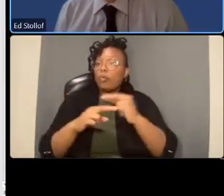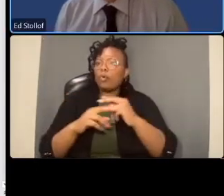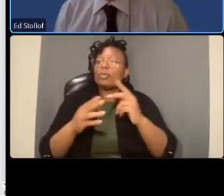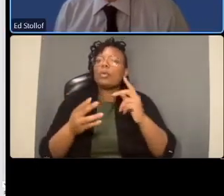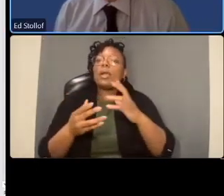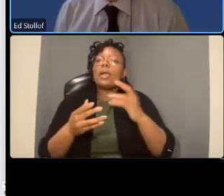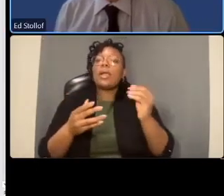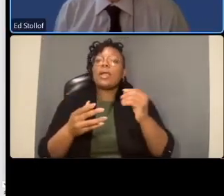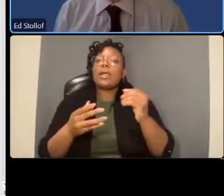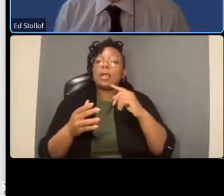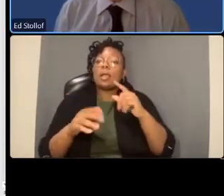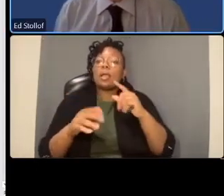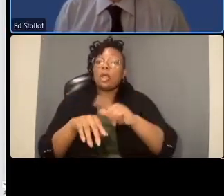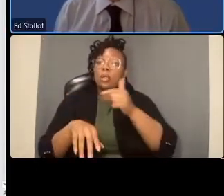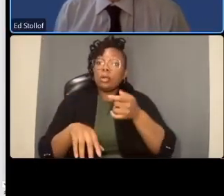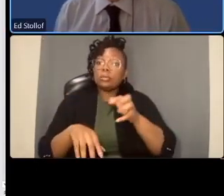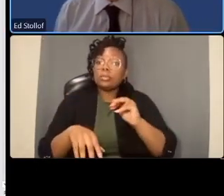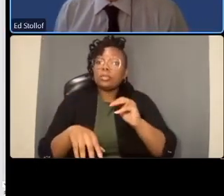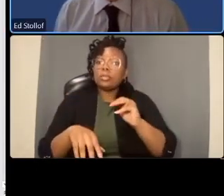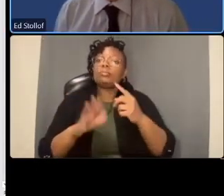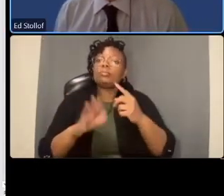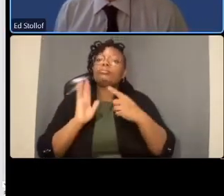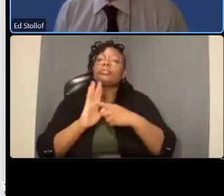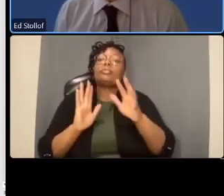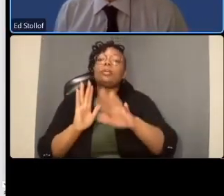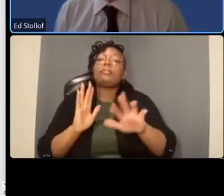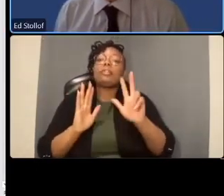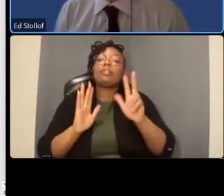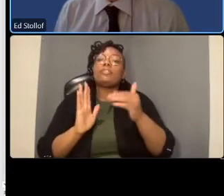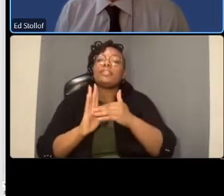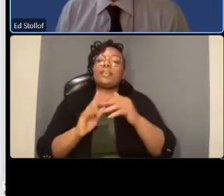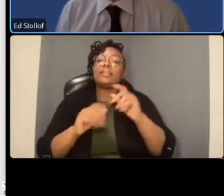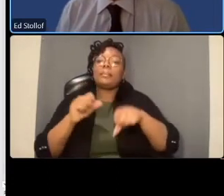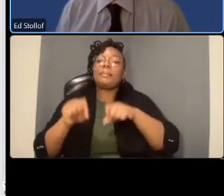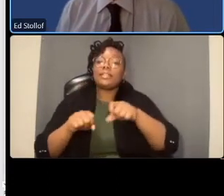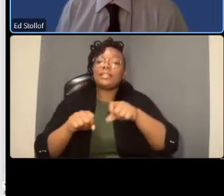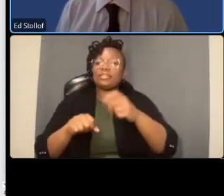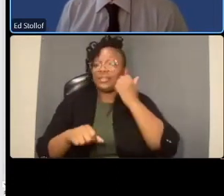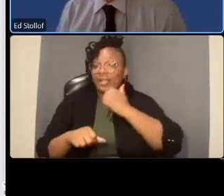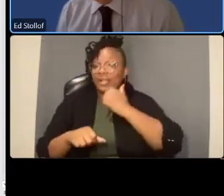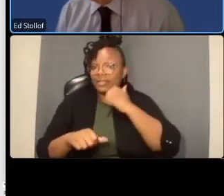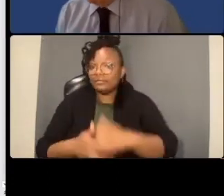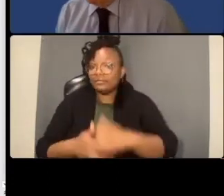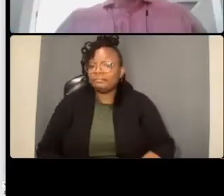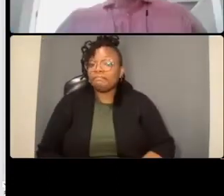yeah and what do you consider a win so that if you don't hit that number or if there's downside on